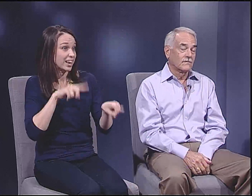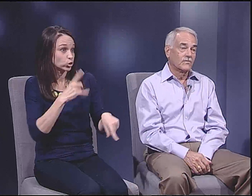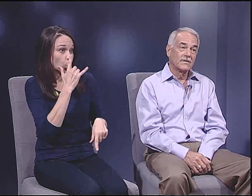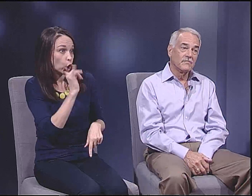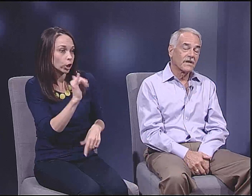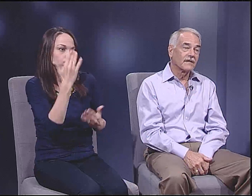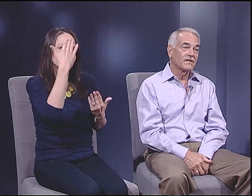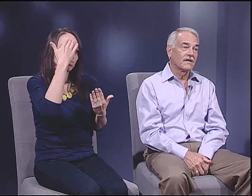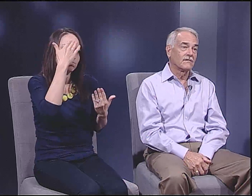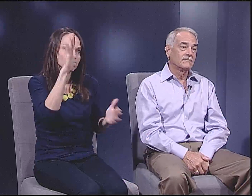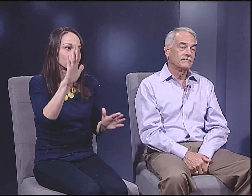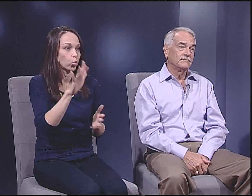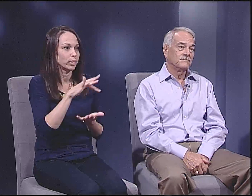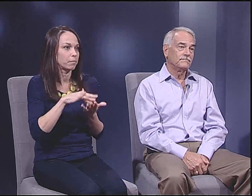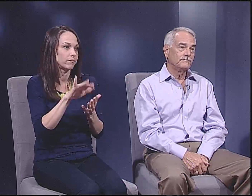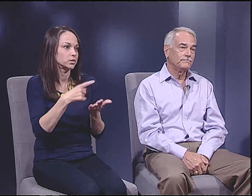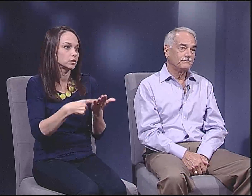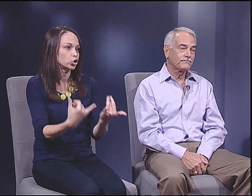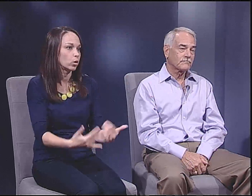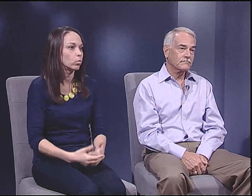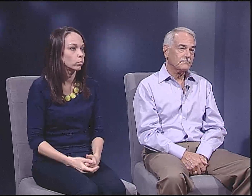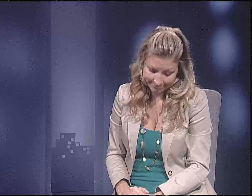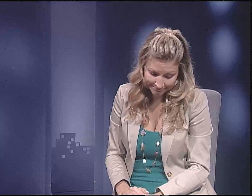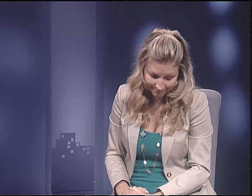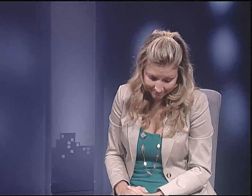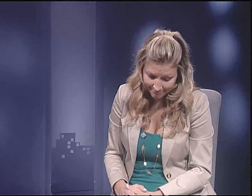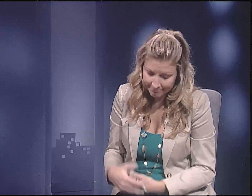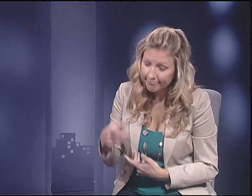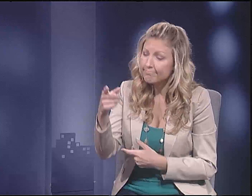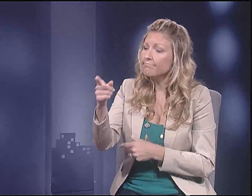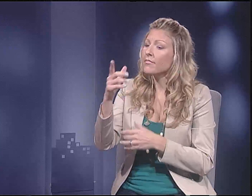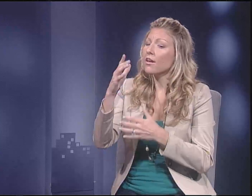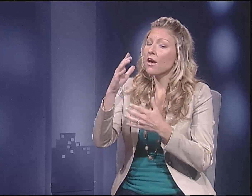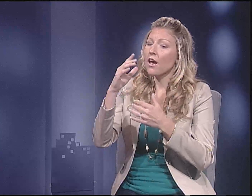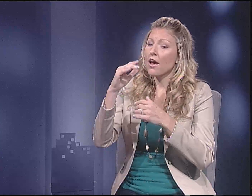We're in the middle of it now.